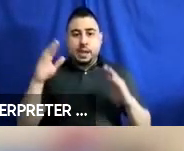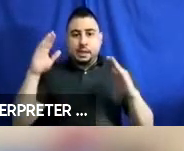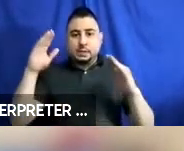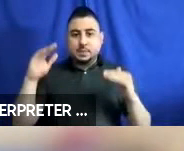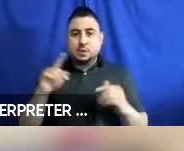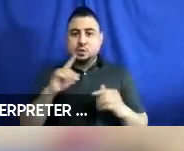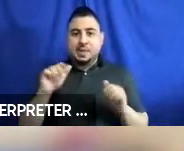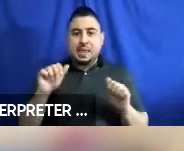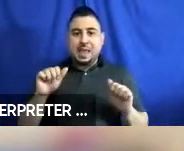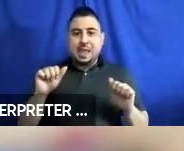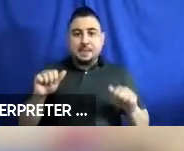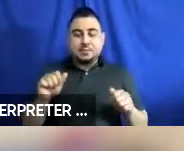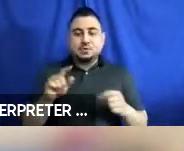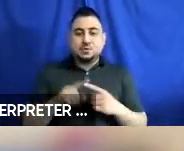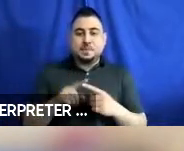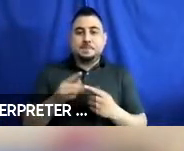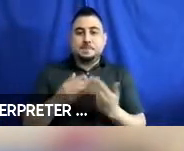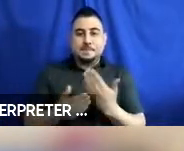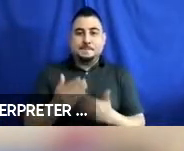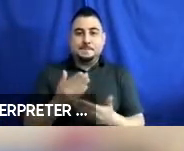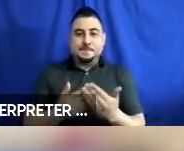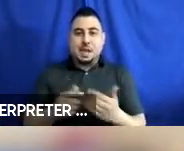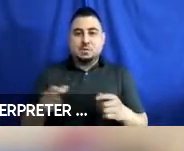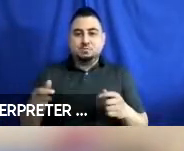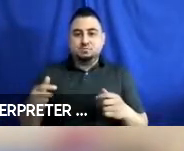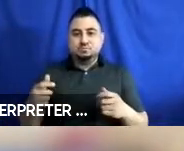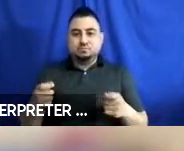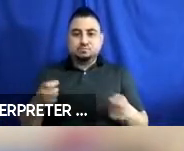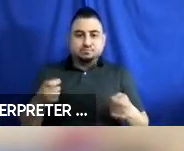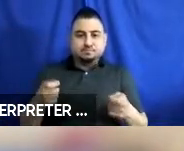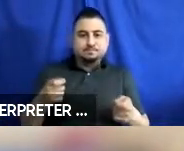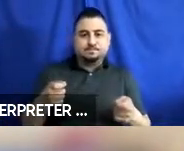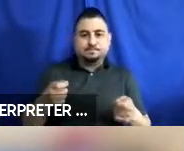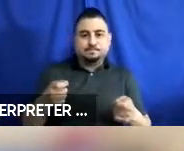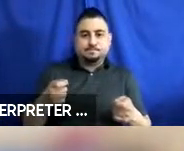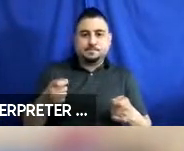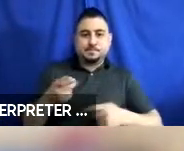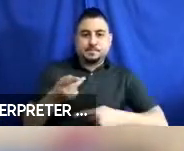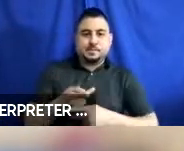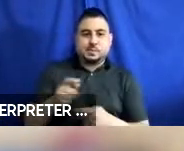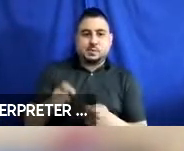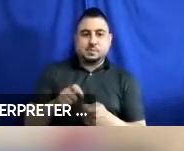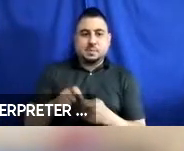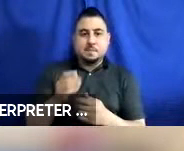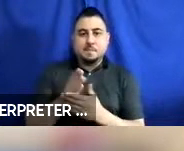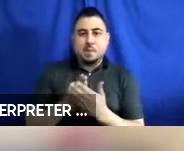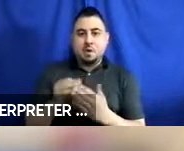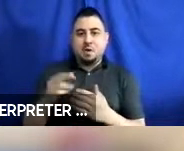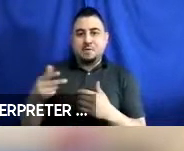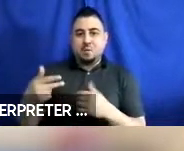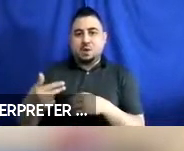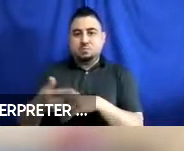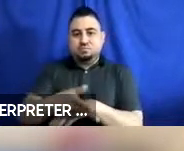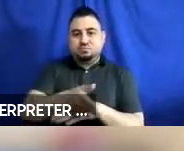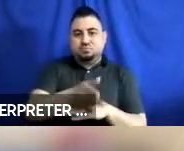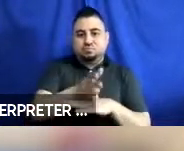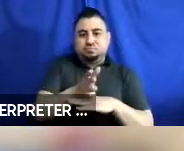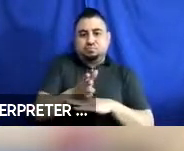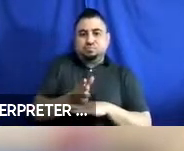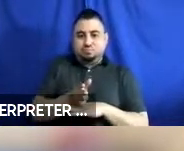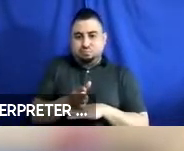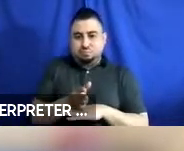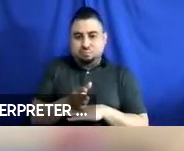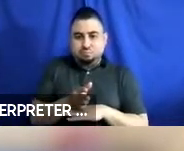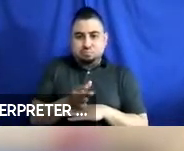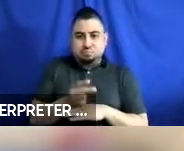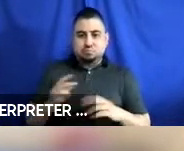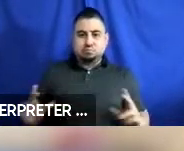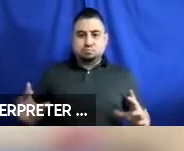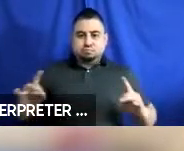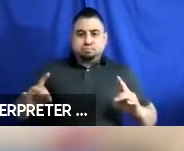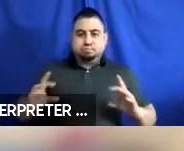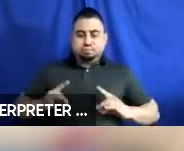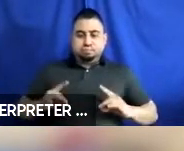manually manage and take care of certain parts of the securement, which leaves me wondering